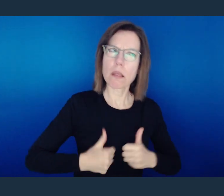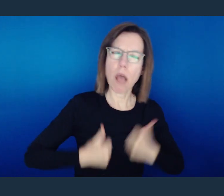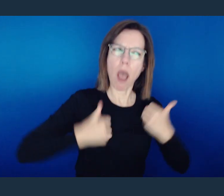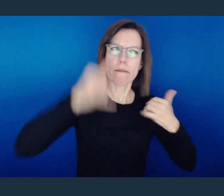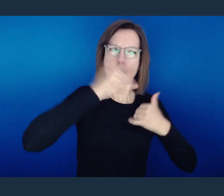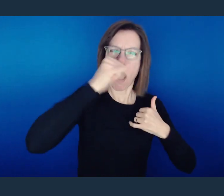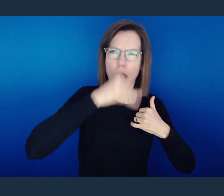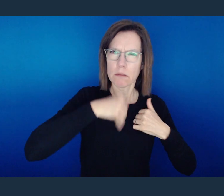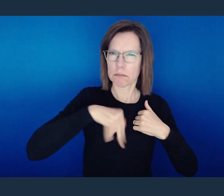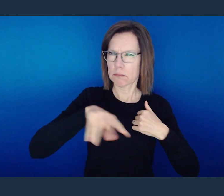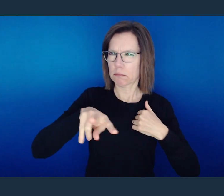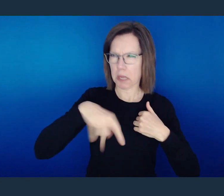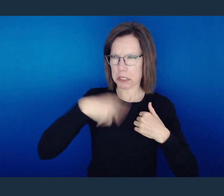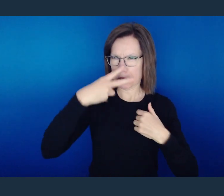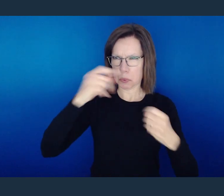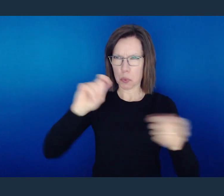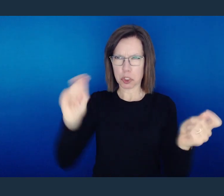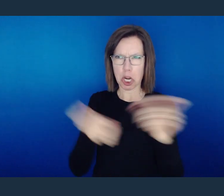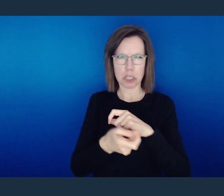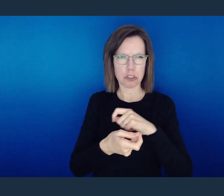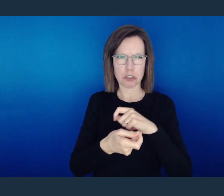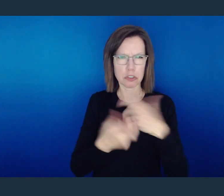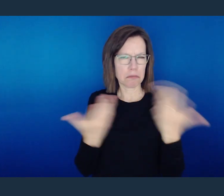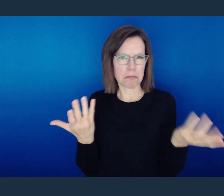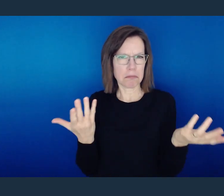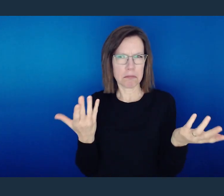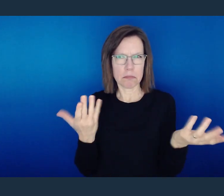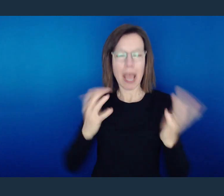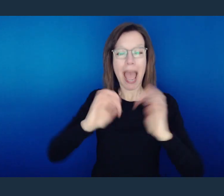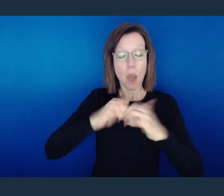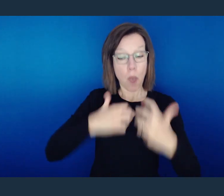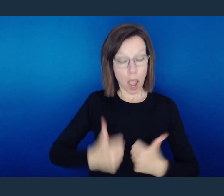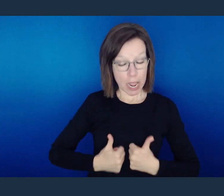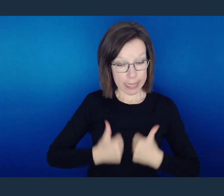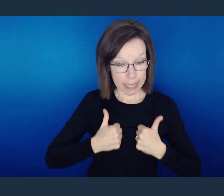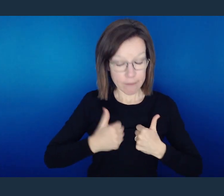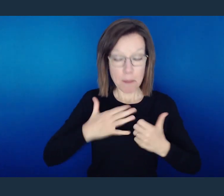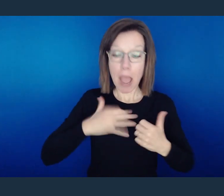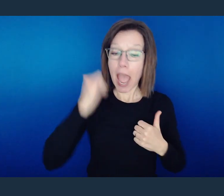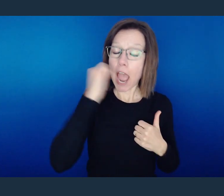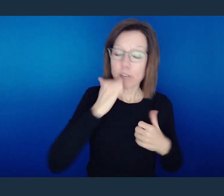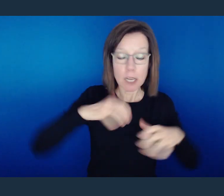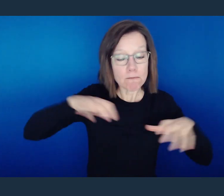I'm saying is what I'm living and how I'm functioning is a representation of the God I serve.